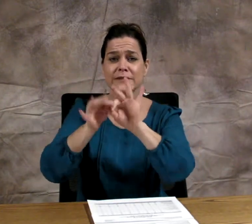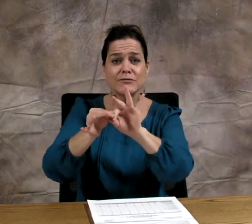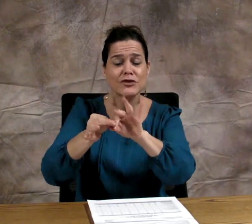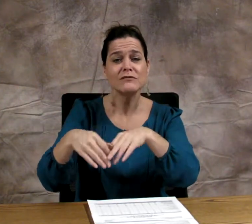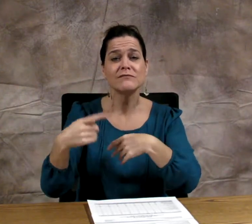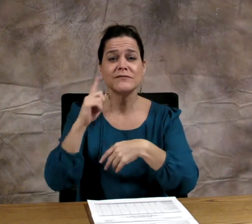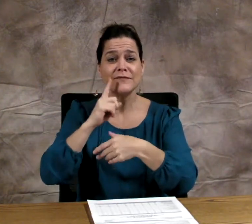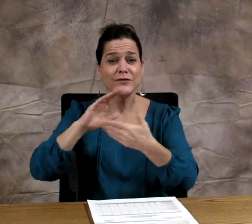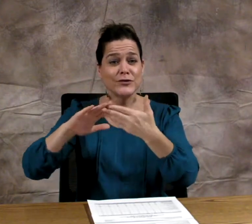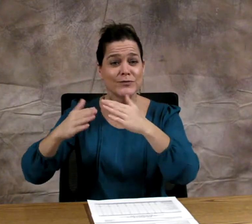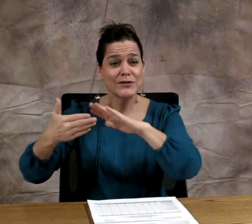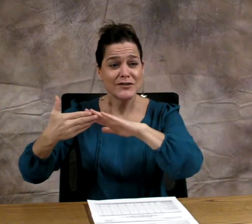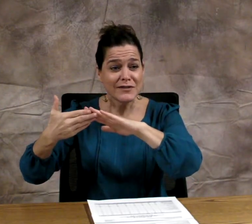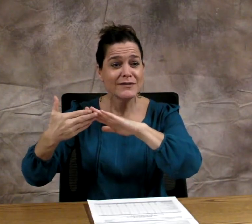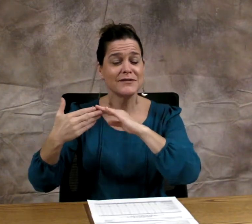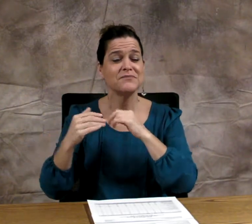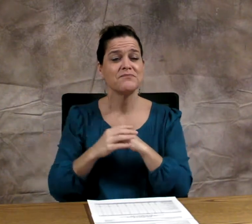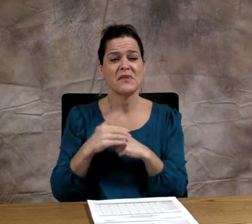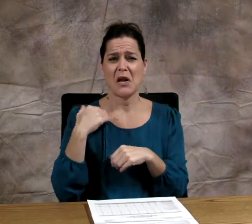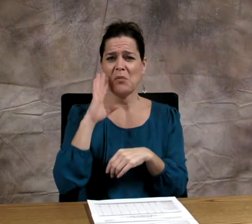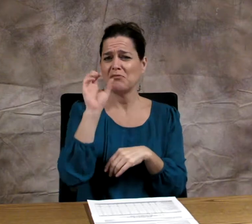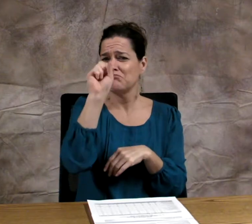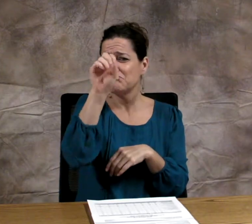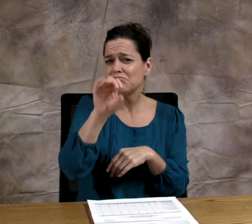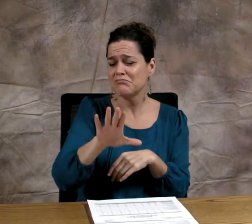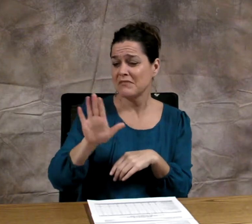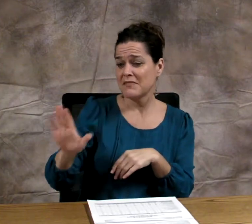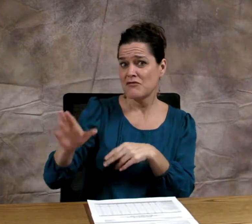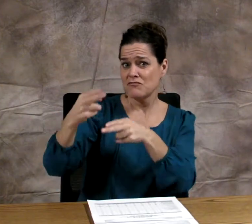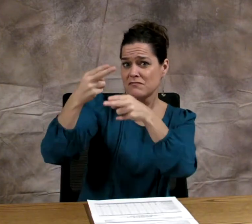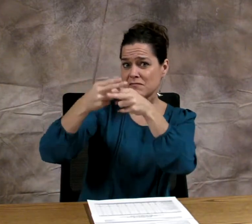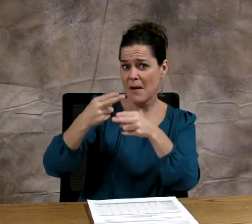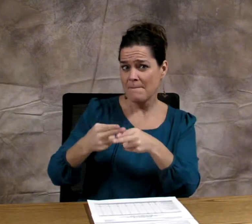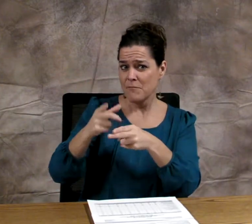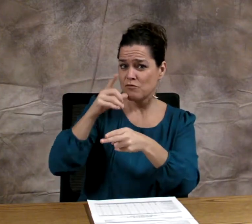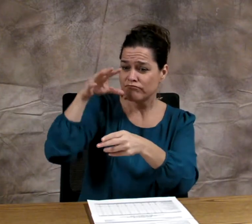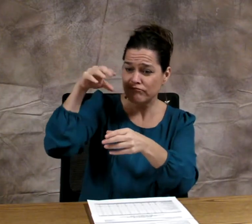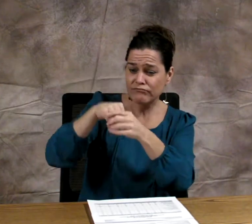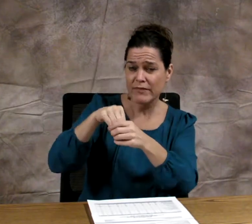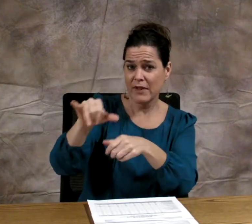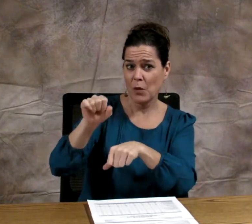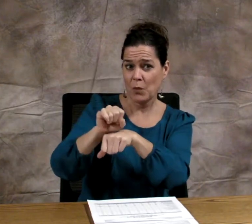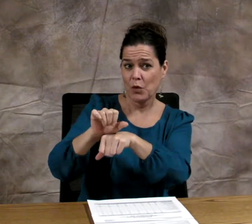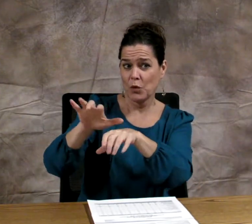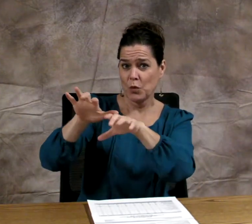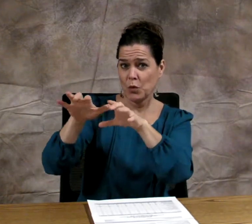from members of the deaf and interpreting community. I will share the names of the